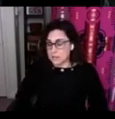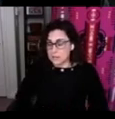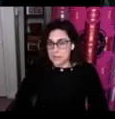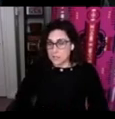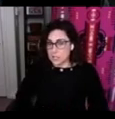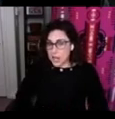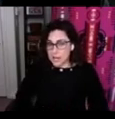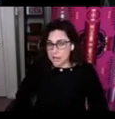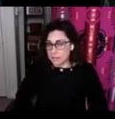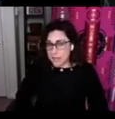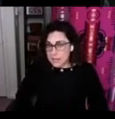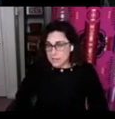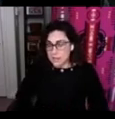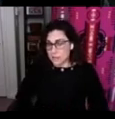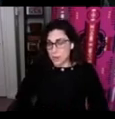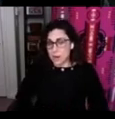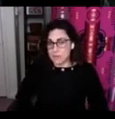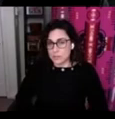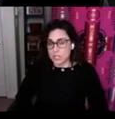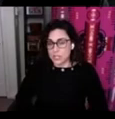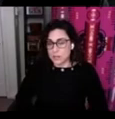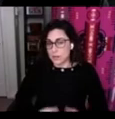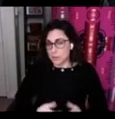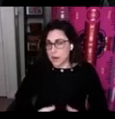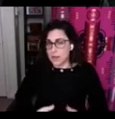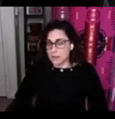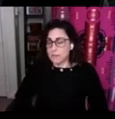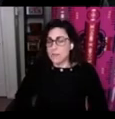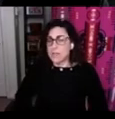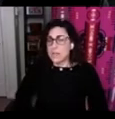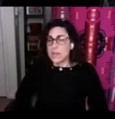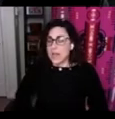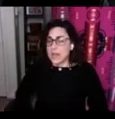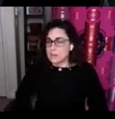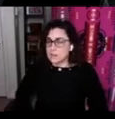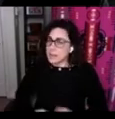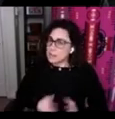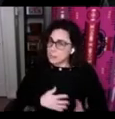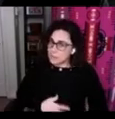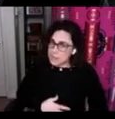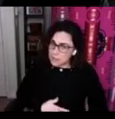as a shining light in the province of British Columbia where I live and like some of the other